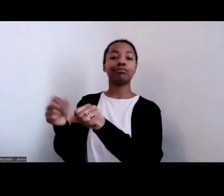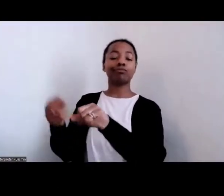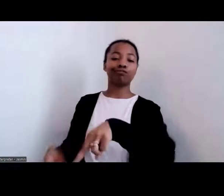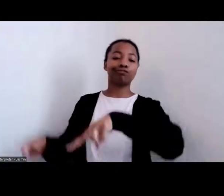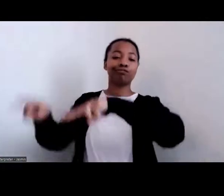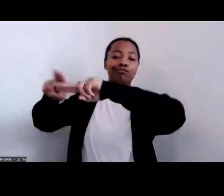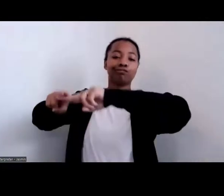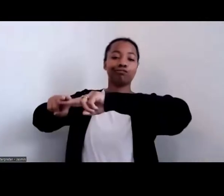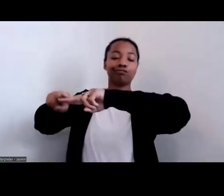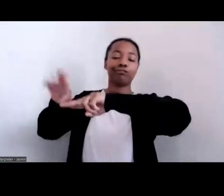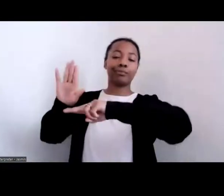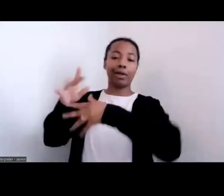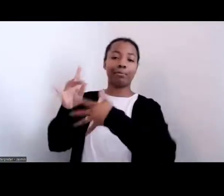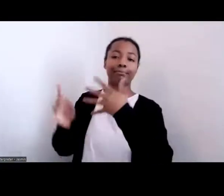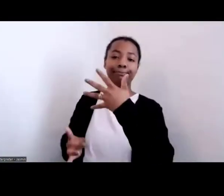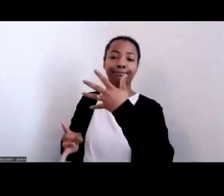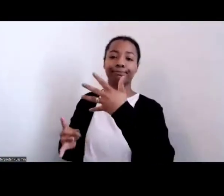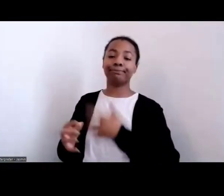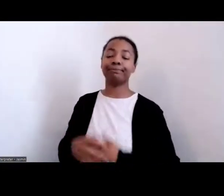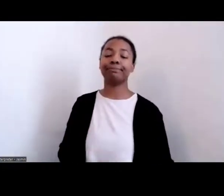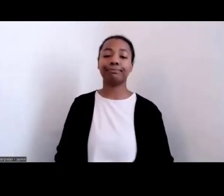Those who were allowed, depending upon the type of